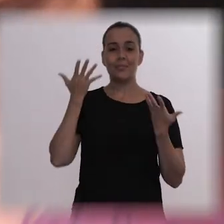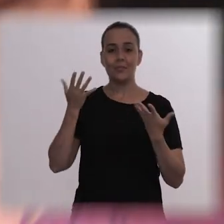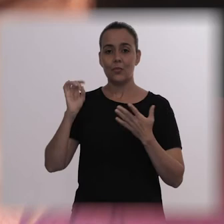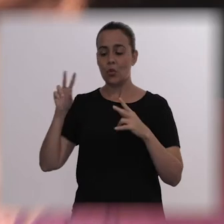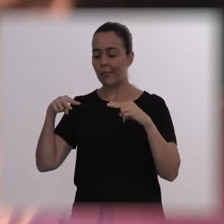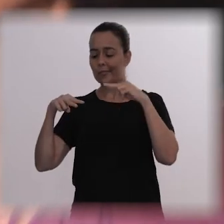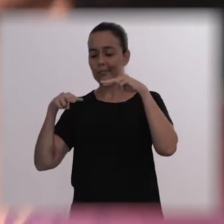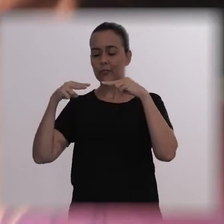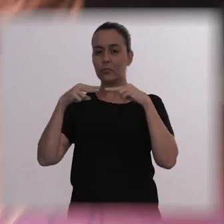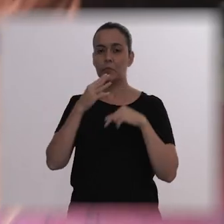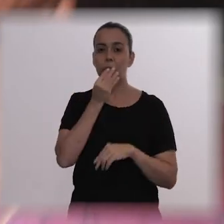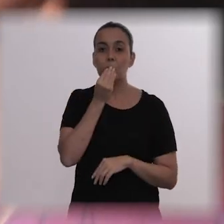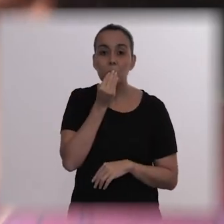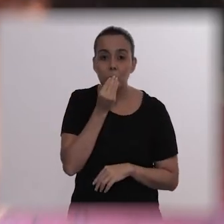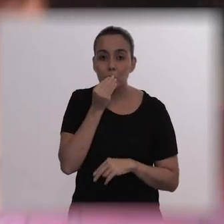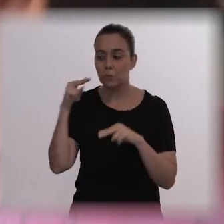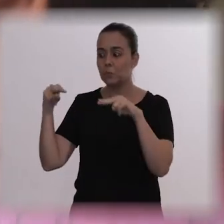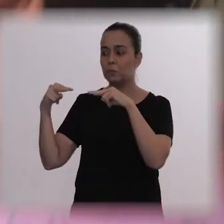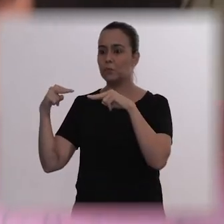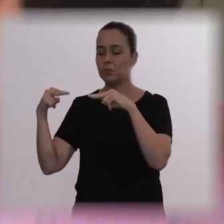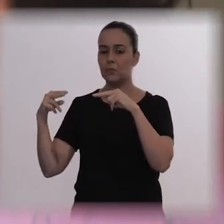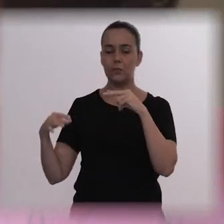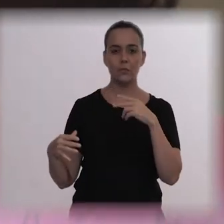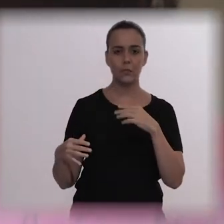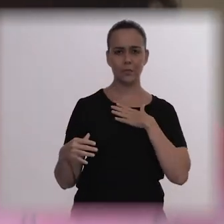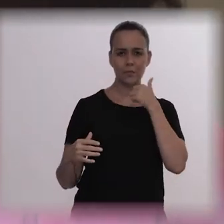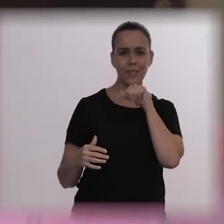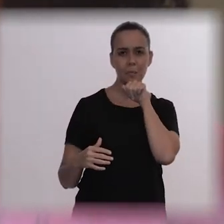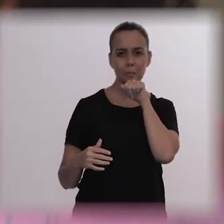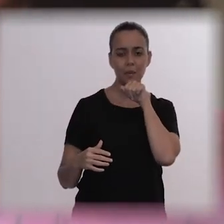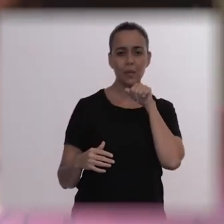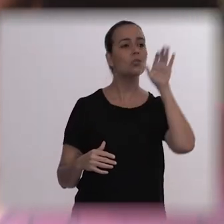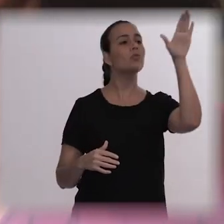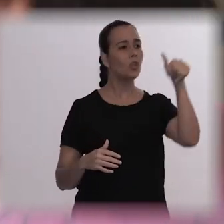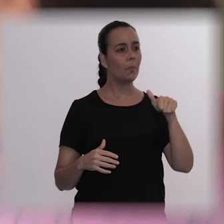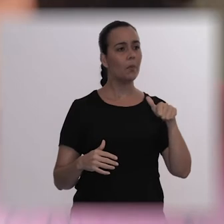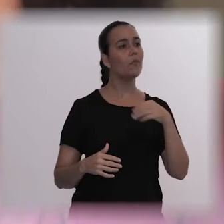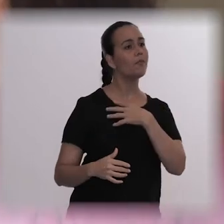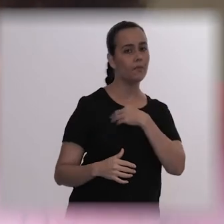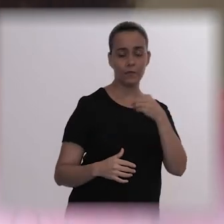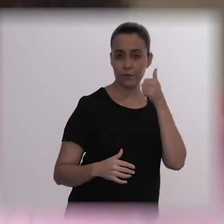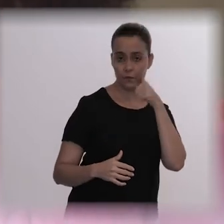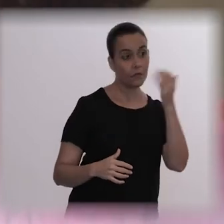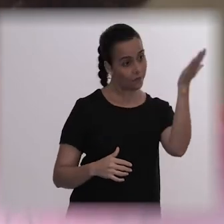And then my mother called me and said: Elisa, come here because your brother is very weird, something is going on, I need your help.